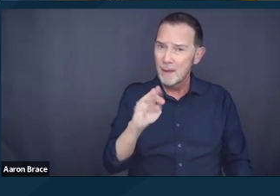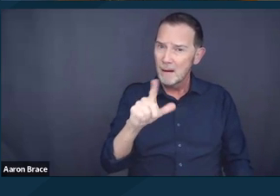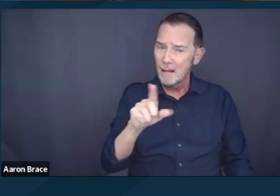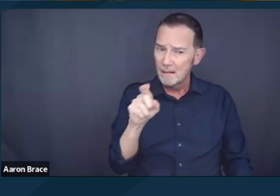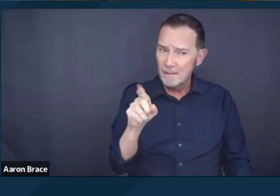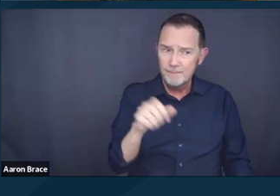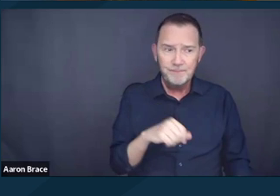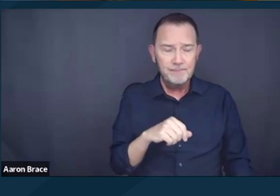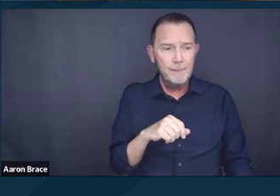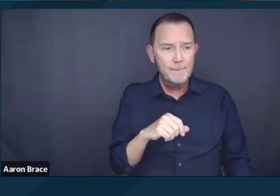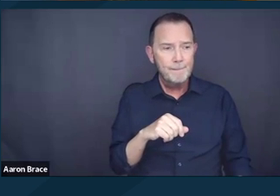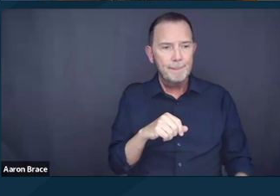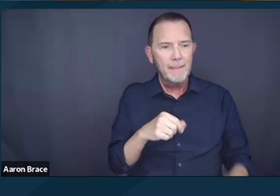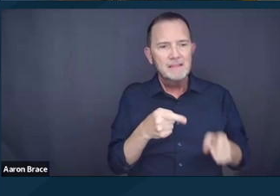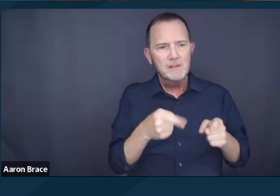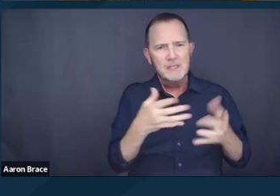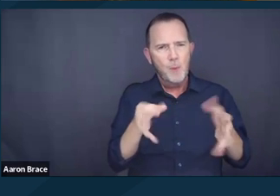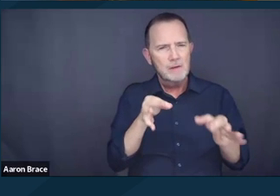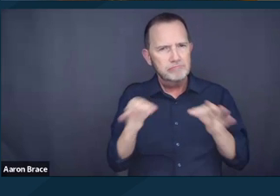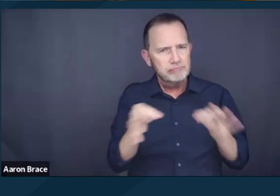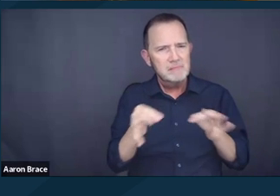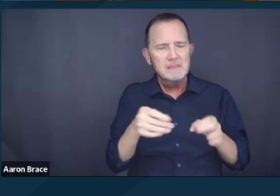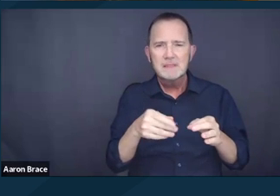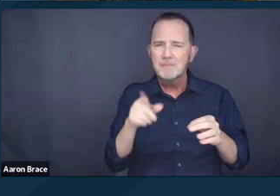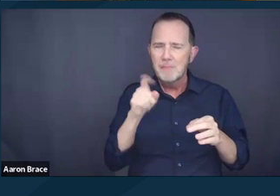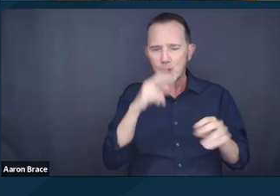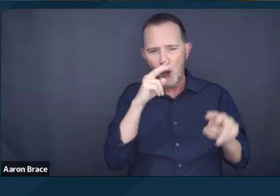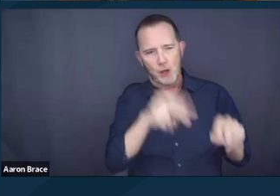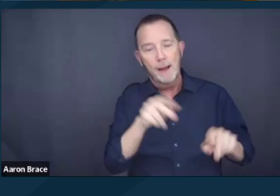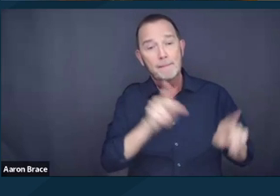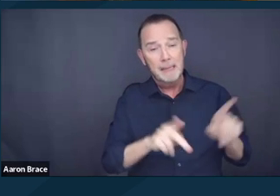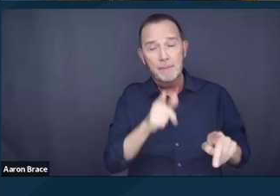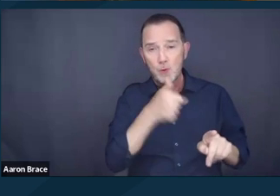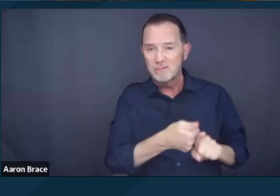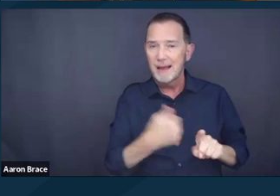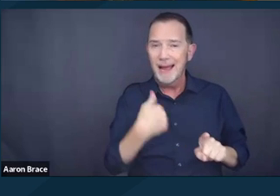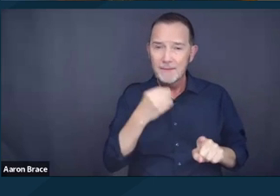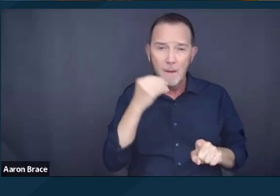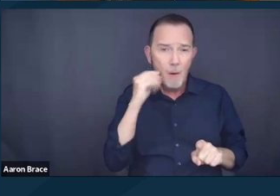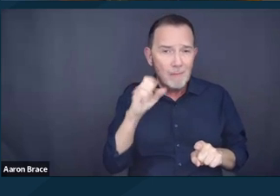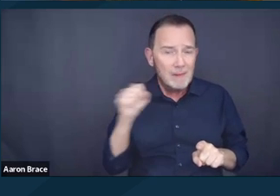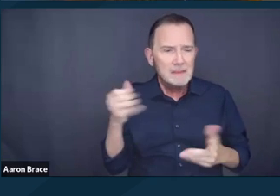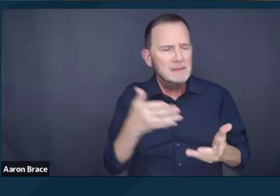on behalf of people with lived experience of homelessness, particularly those living with disabilities.